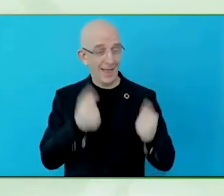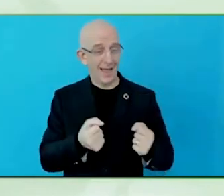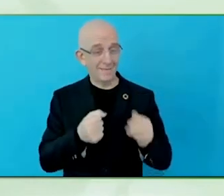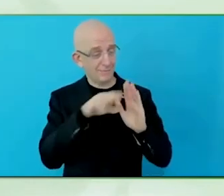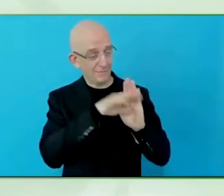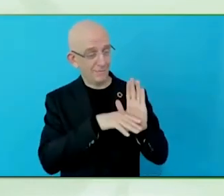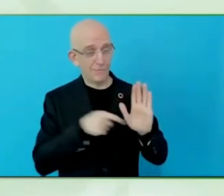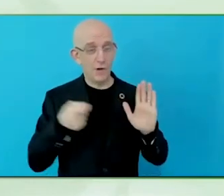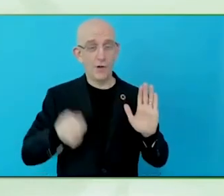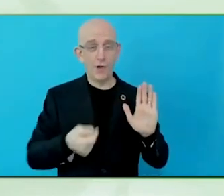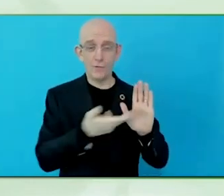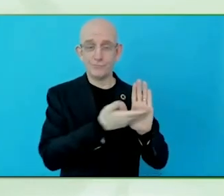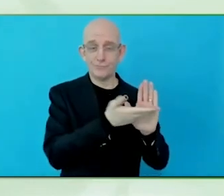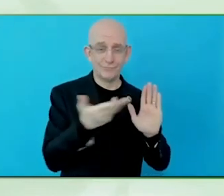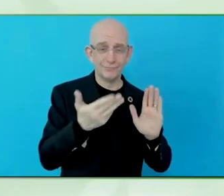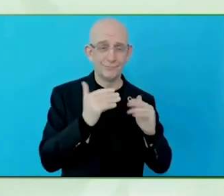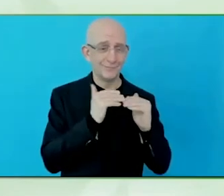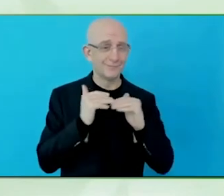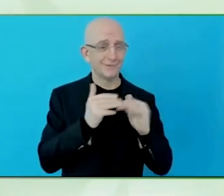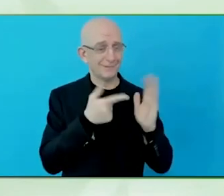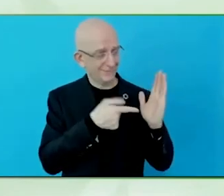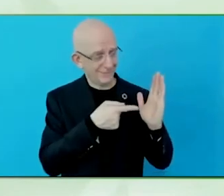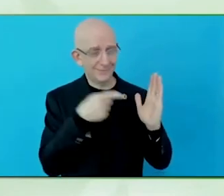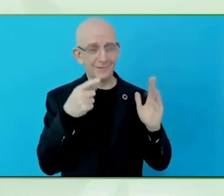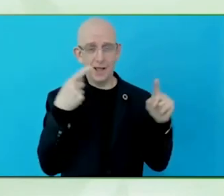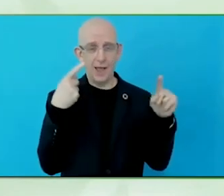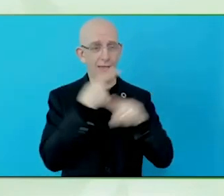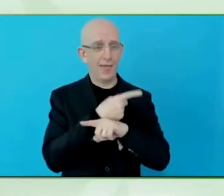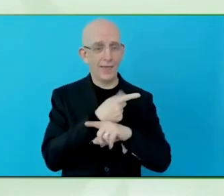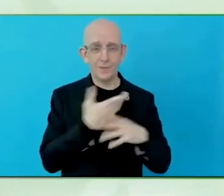do that, with the standards, we also want to gather that data and